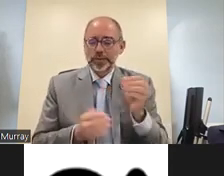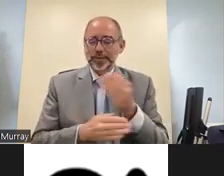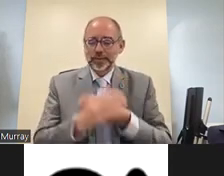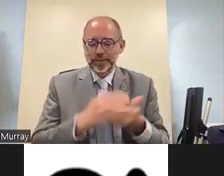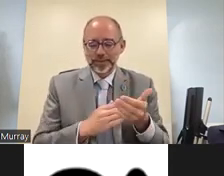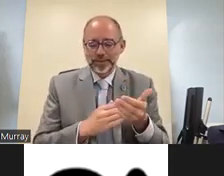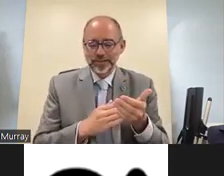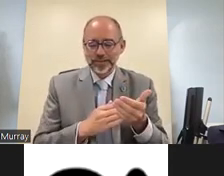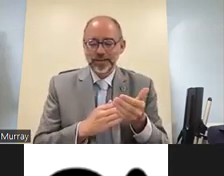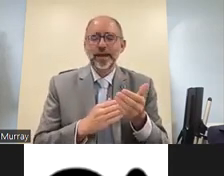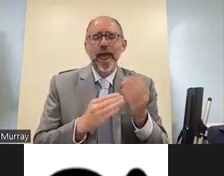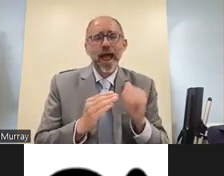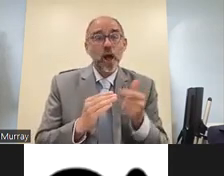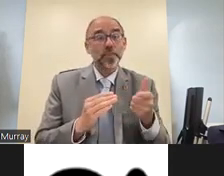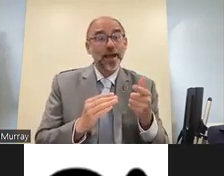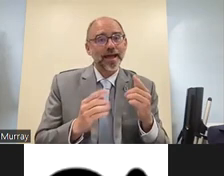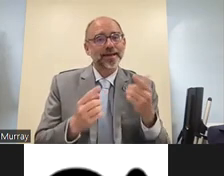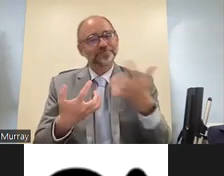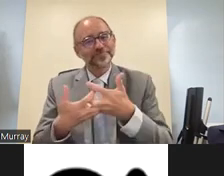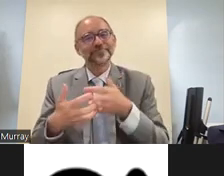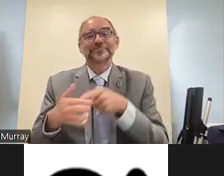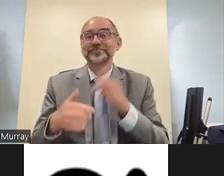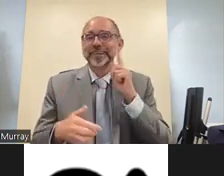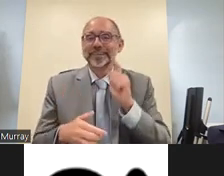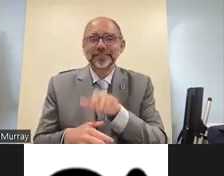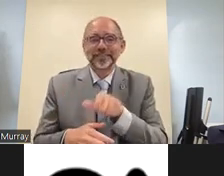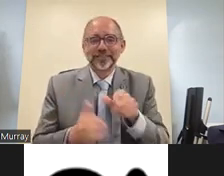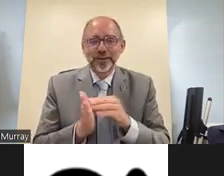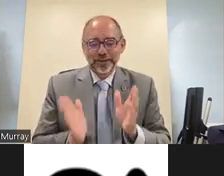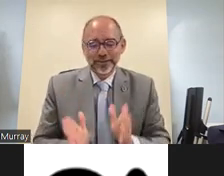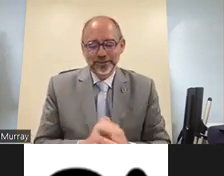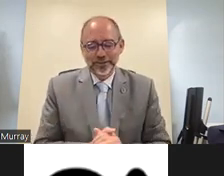education of all learners and how this can be implemented for deaf learners specifically